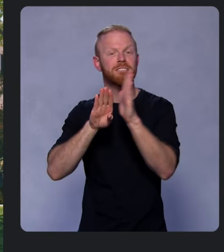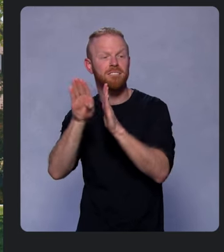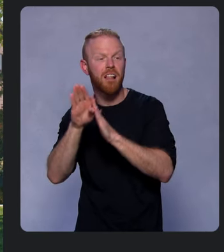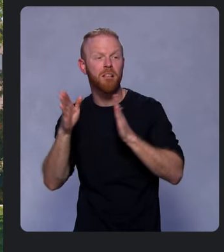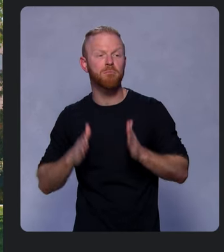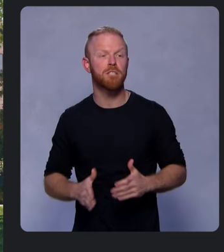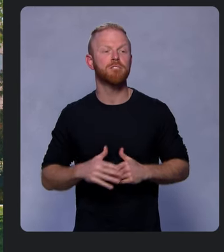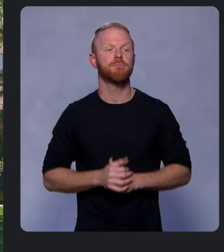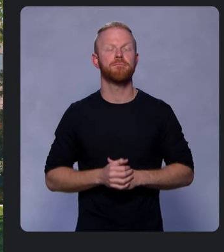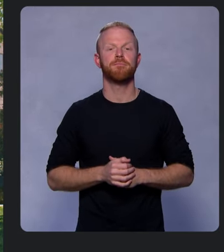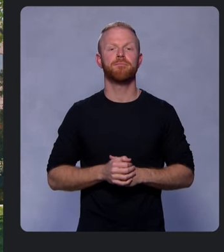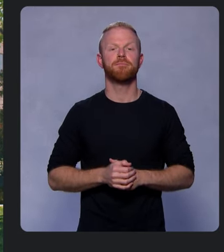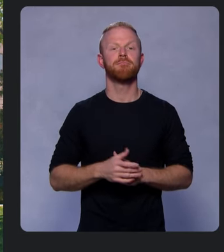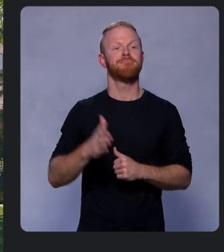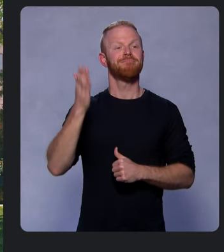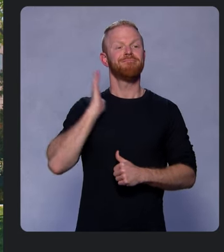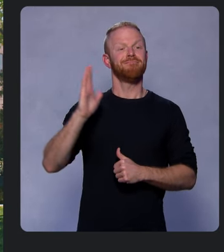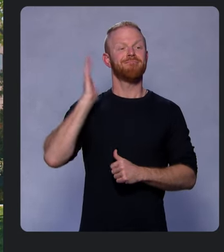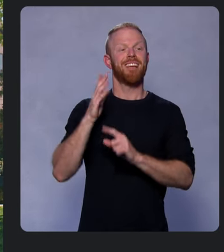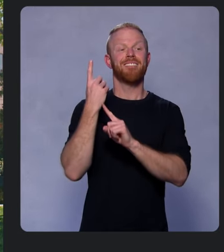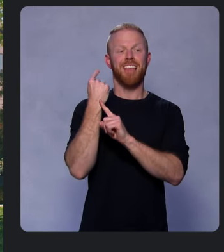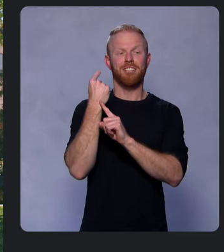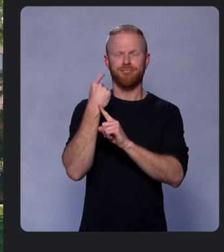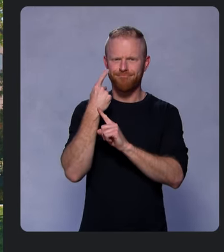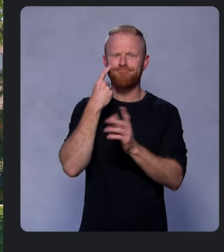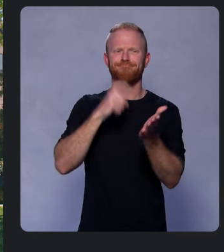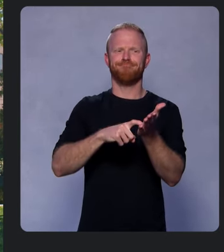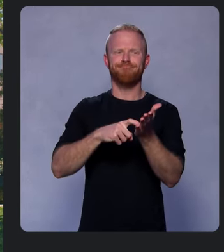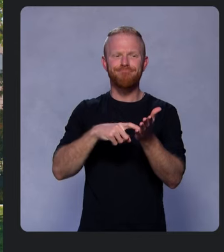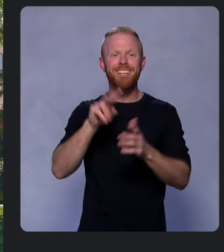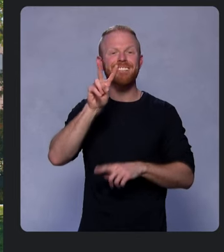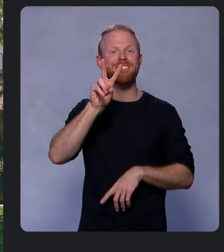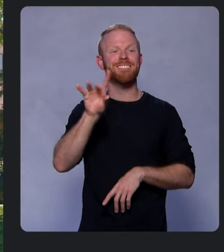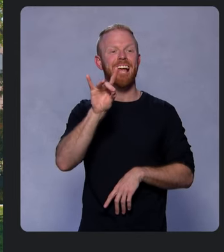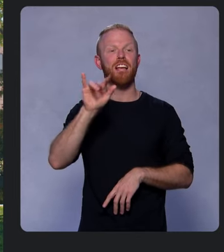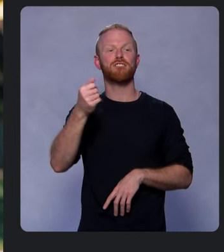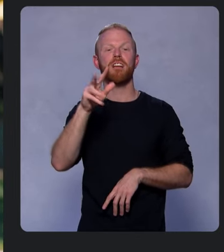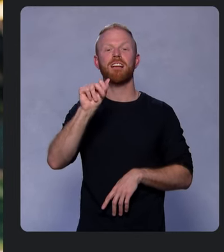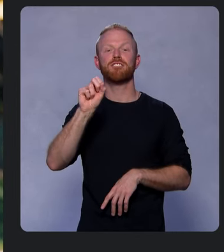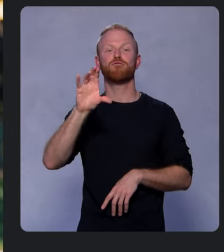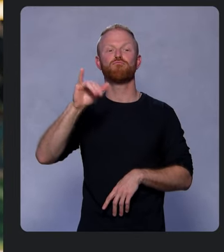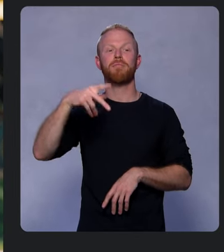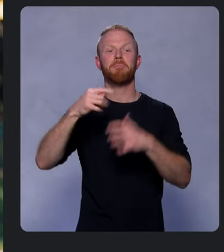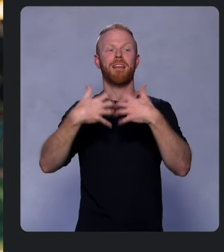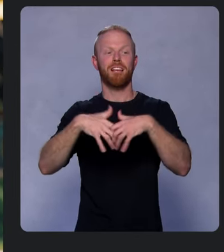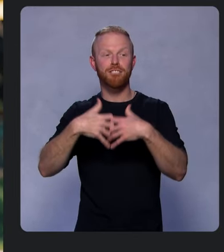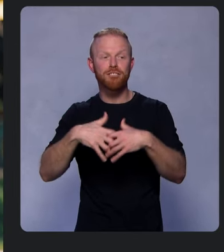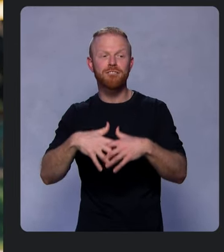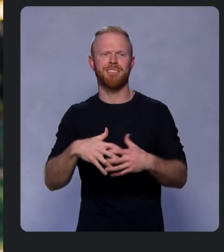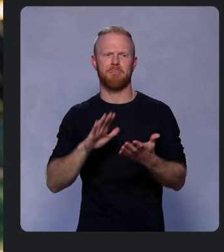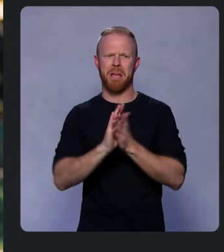Highlights from the past year include making the V8 JavaScript Engine even faster and dramatically reducing its memory footprint,